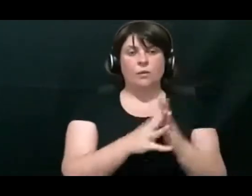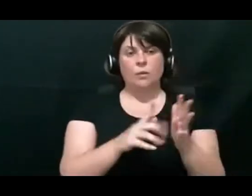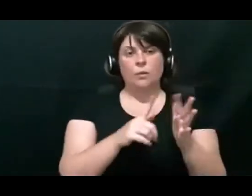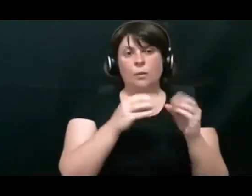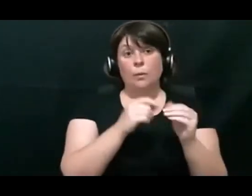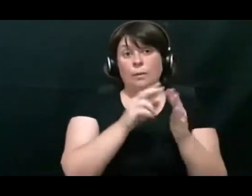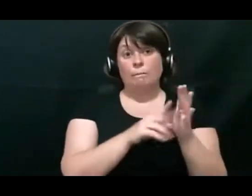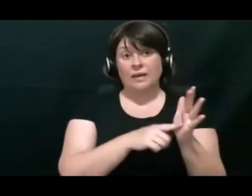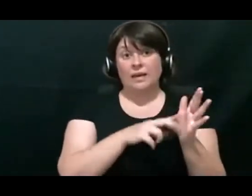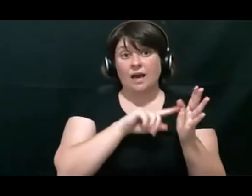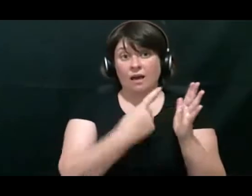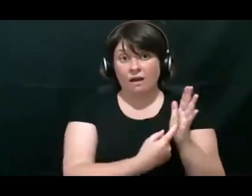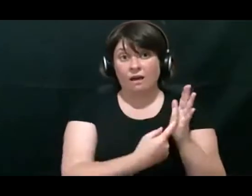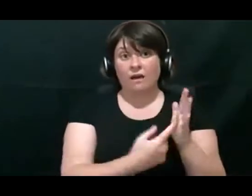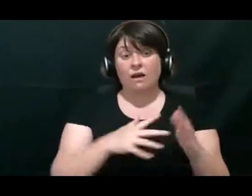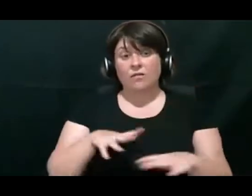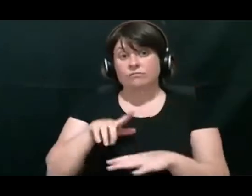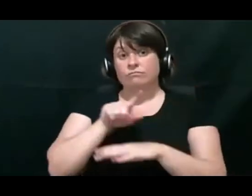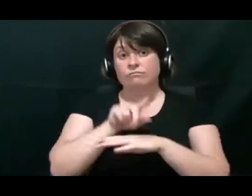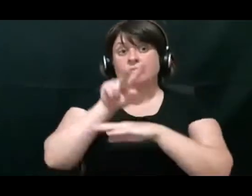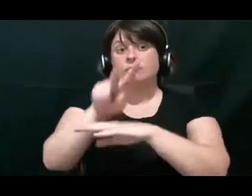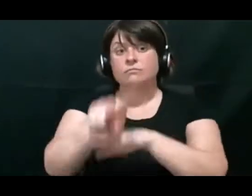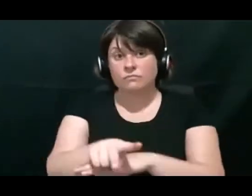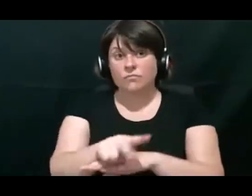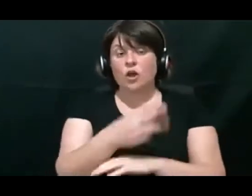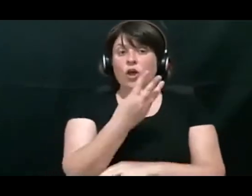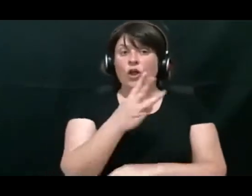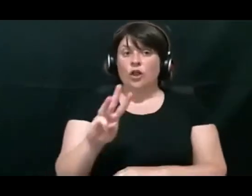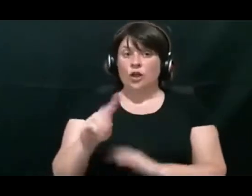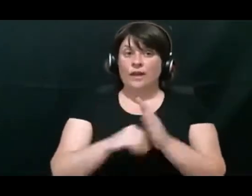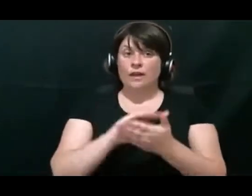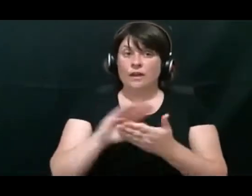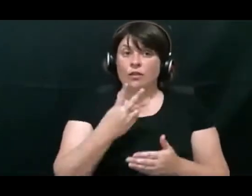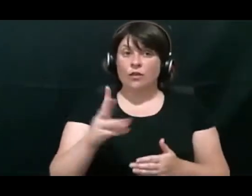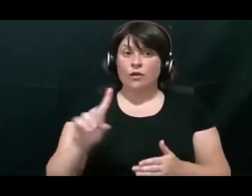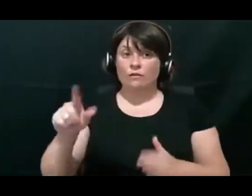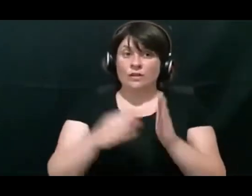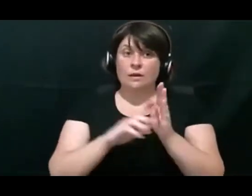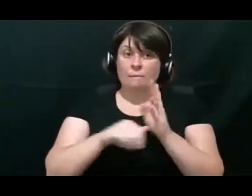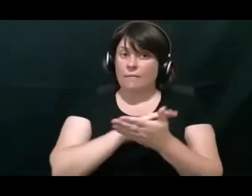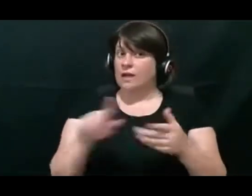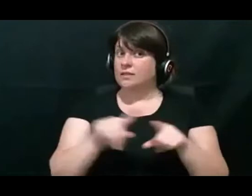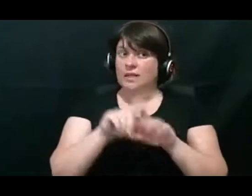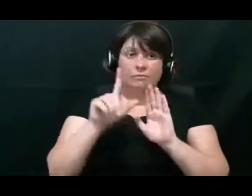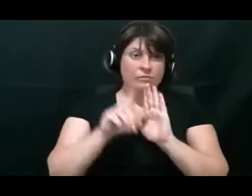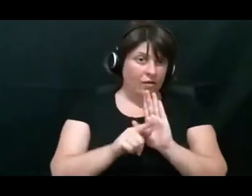And then the following week on the 30th and 31st of March, the same time of day, I will